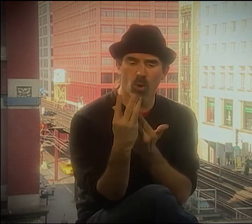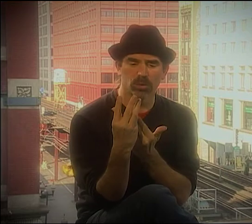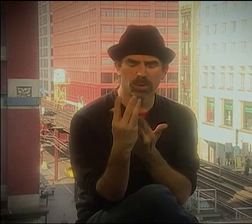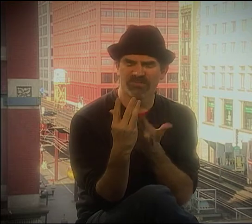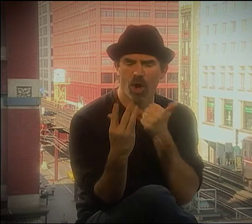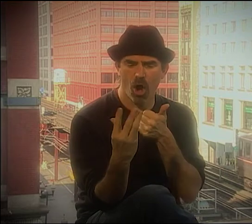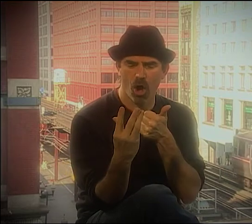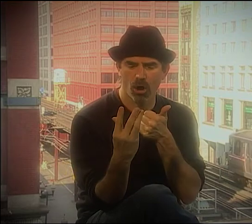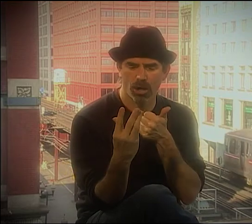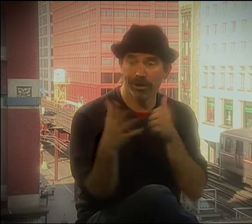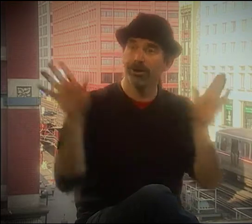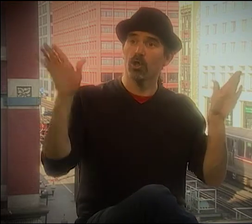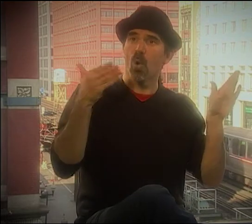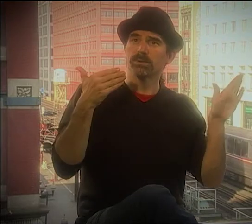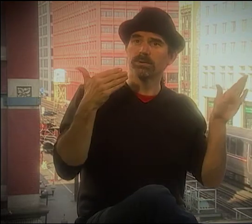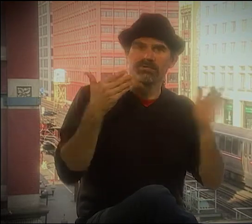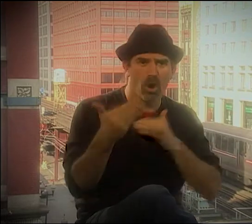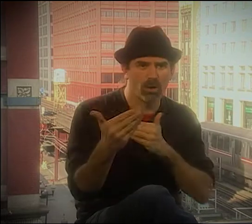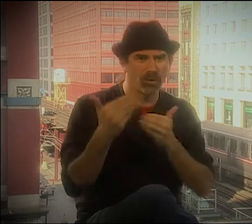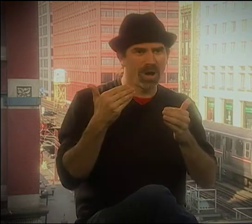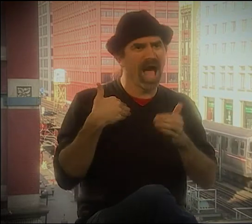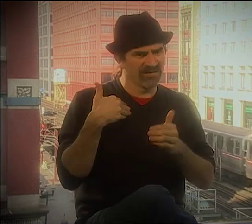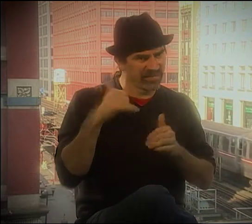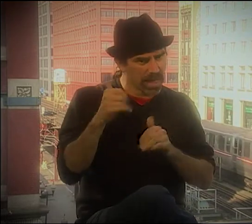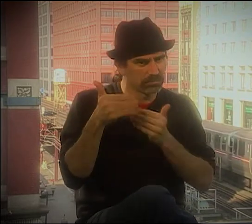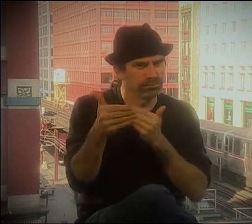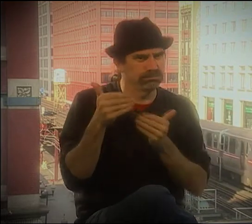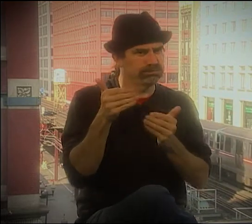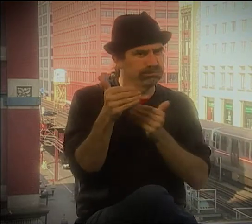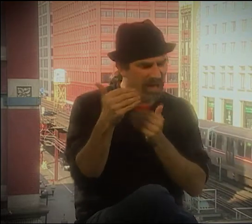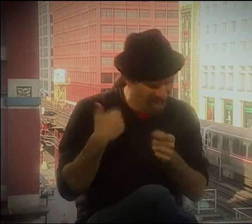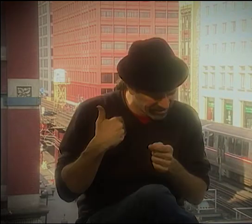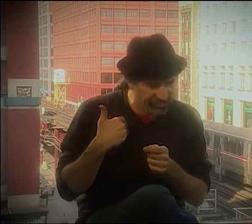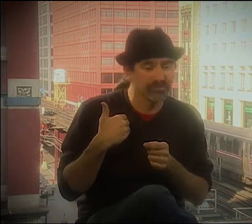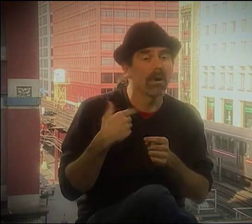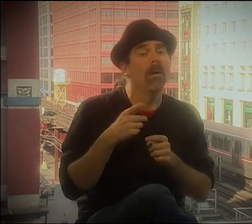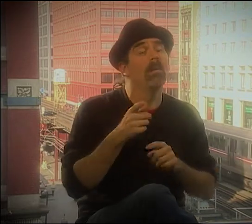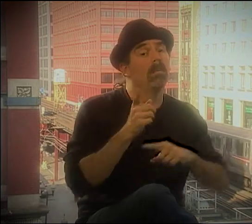THE DIFFERENT THINGS, USING THAT IDEA OF PERSONIFICATION.